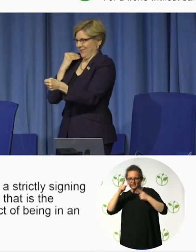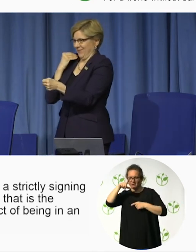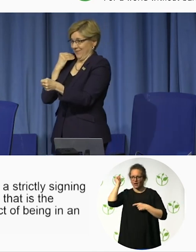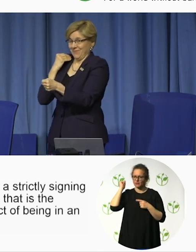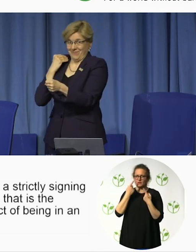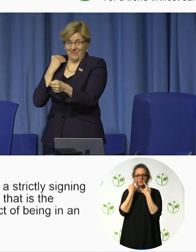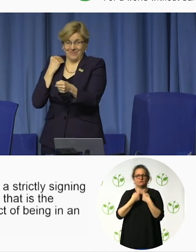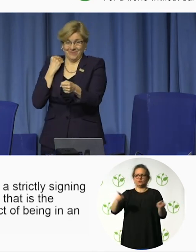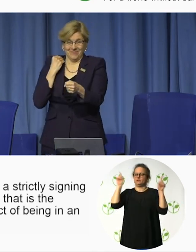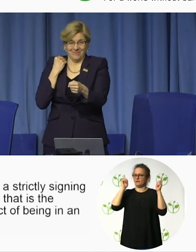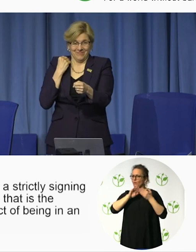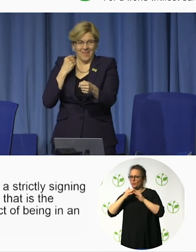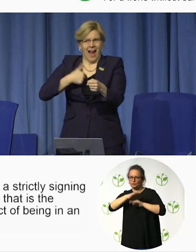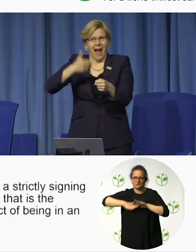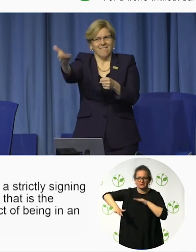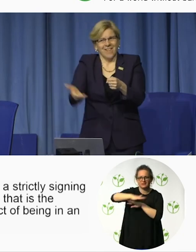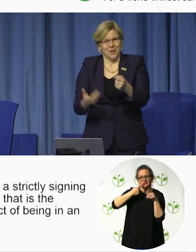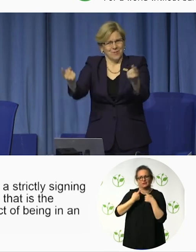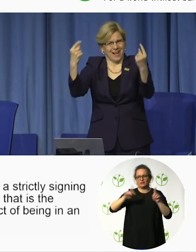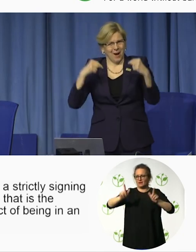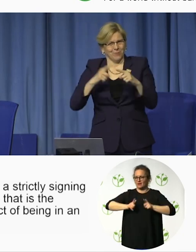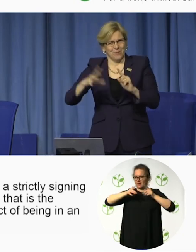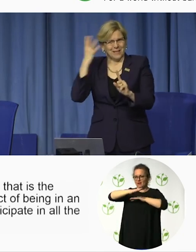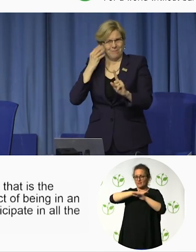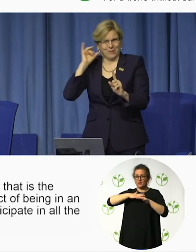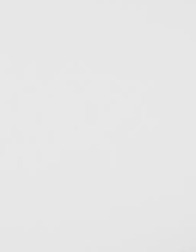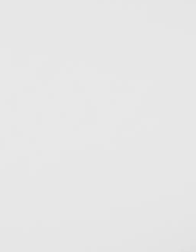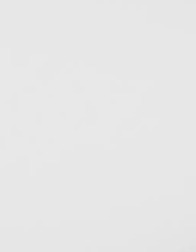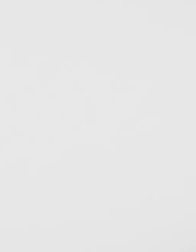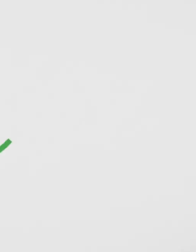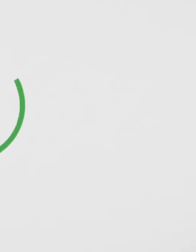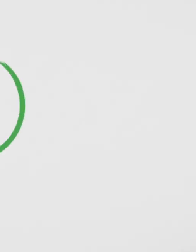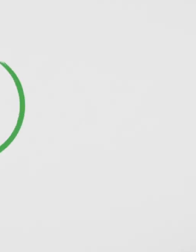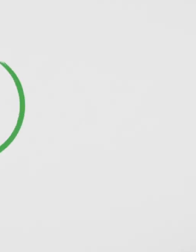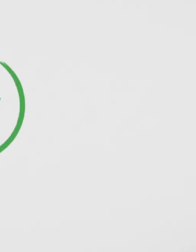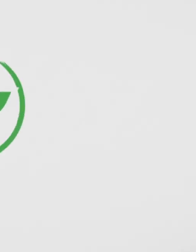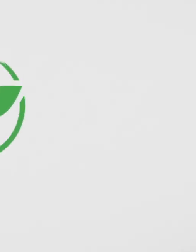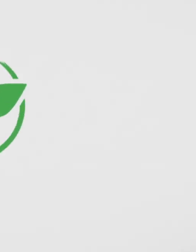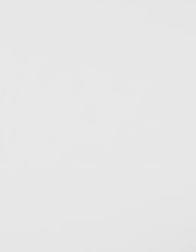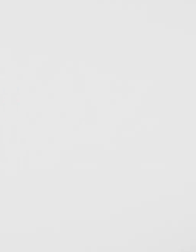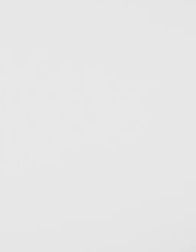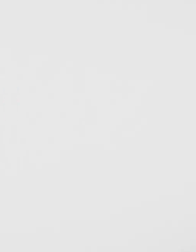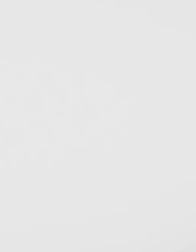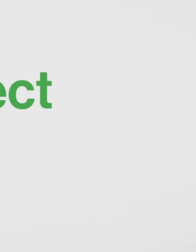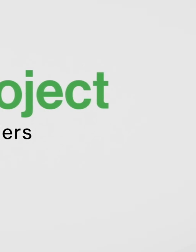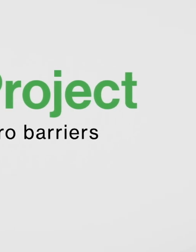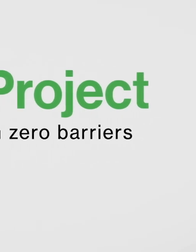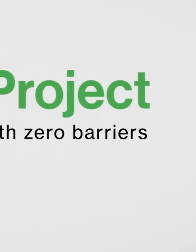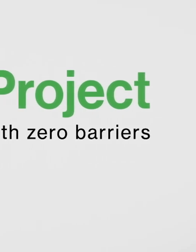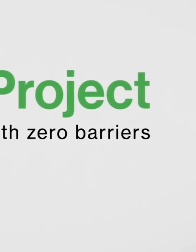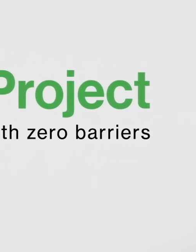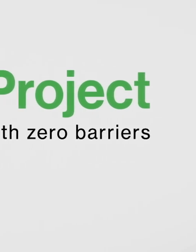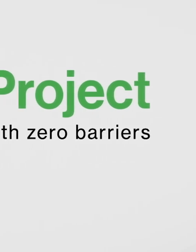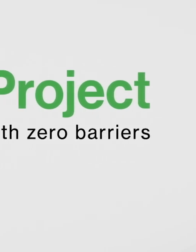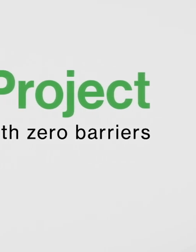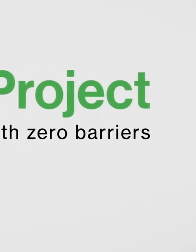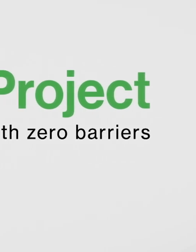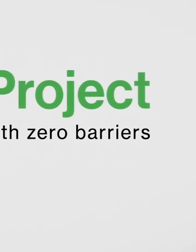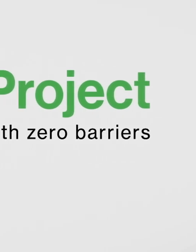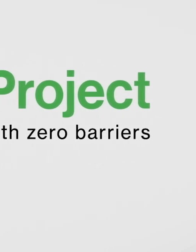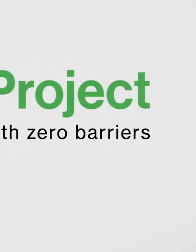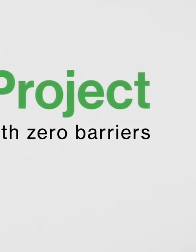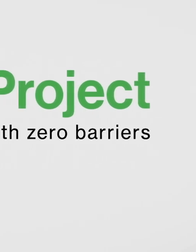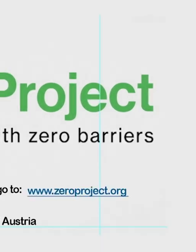to be able to fully participate in all the various experiences there.